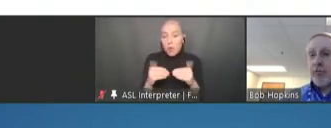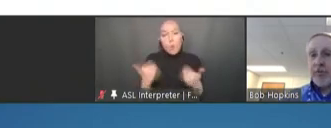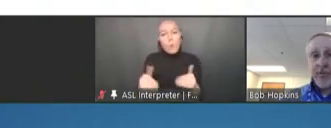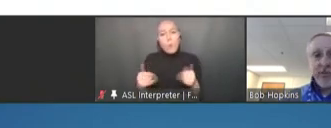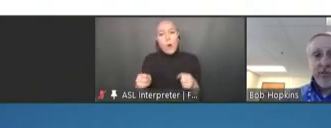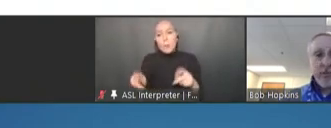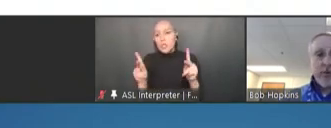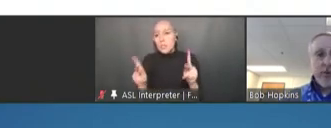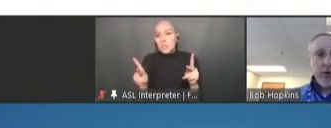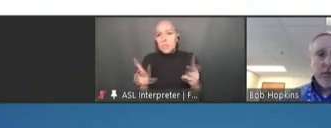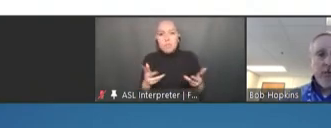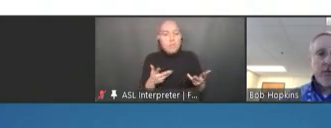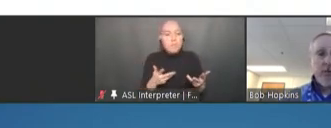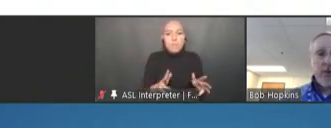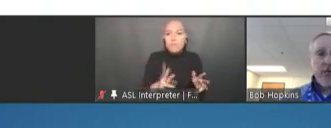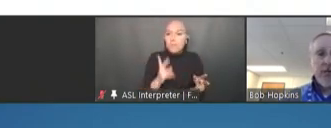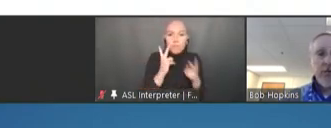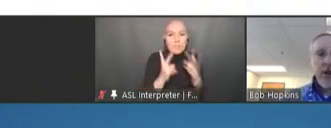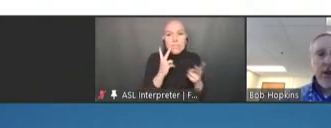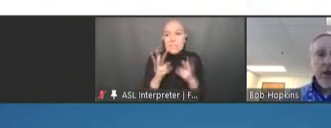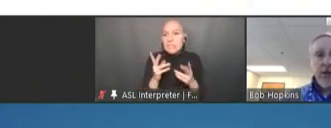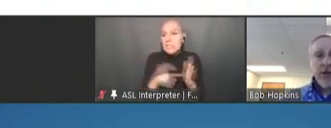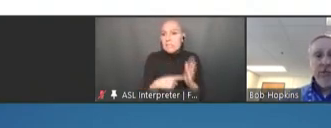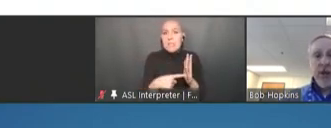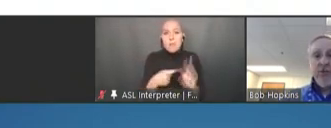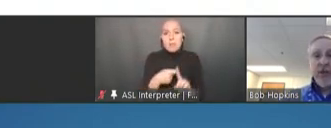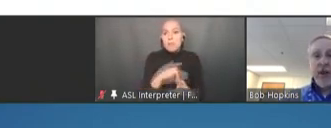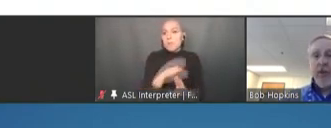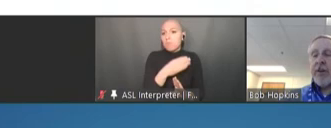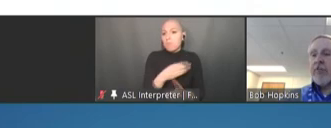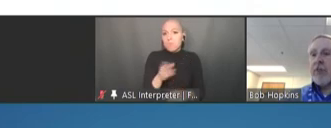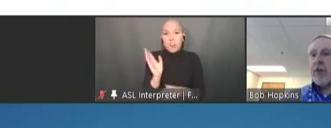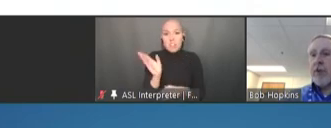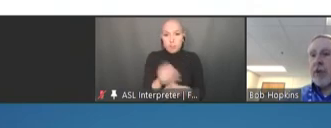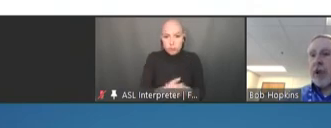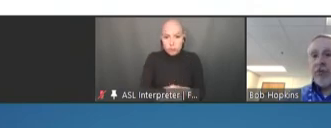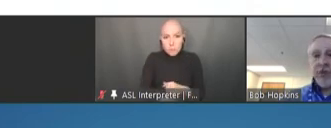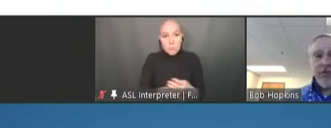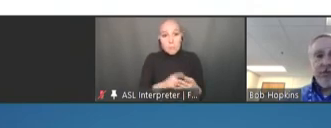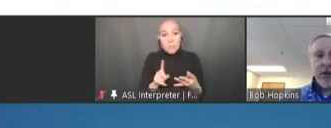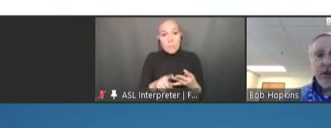of in some of the earlier presentations. I think vaccine confidence and communications, again,